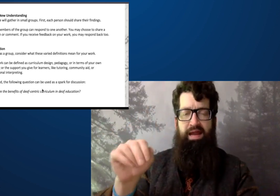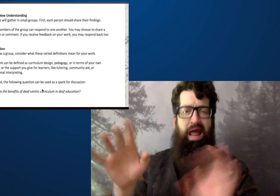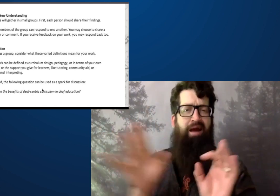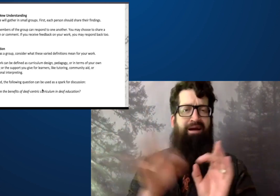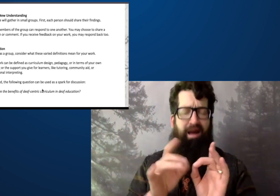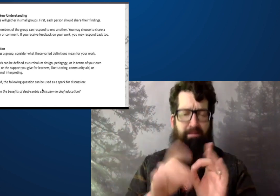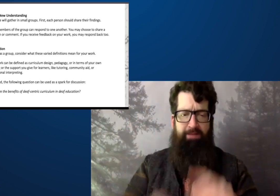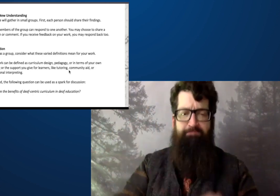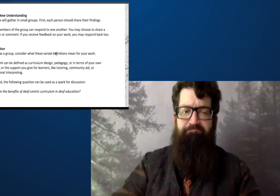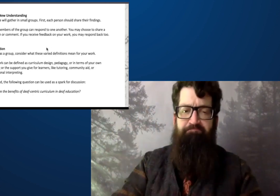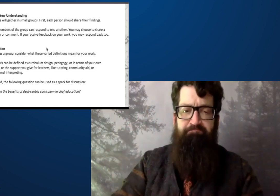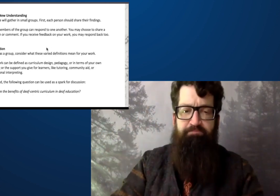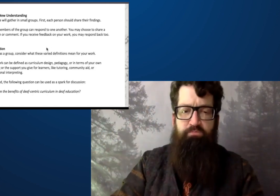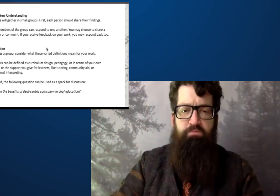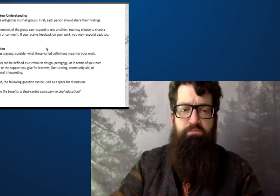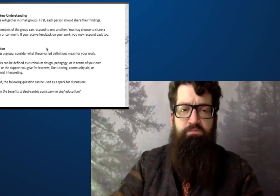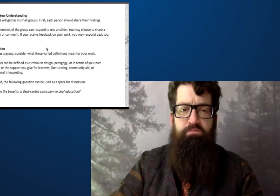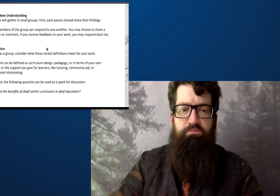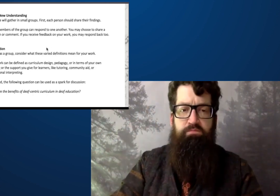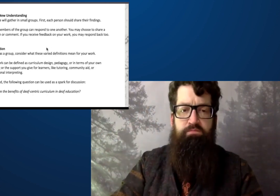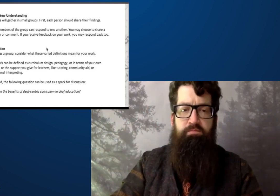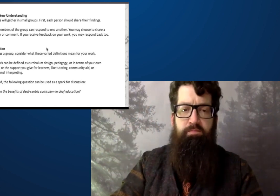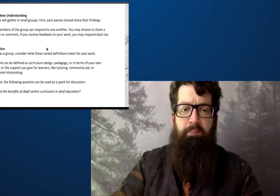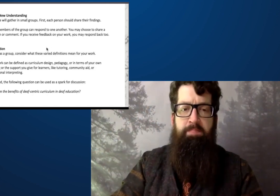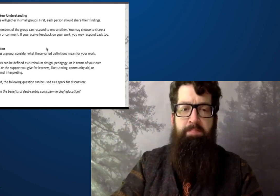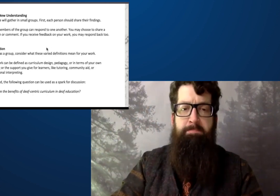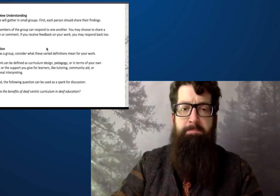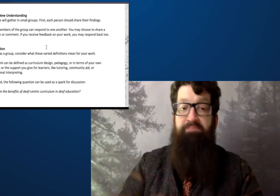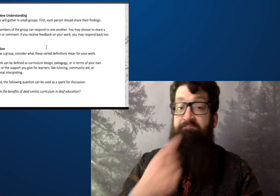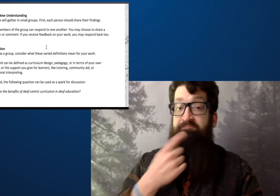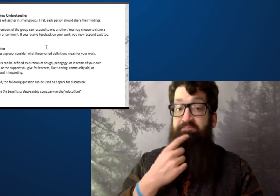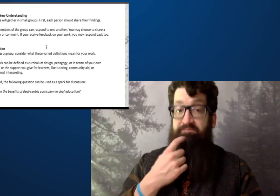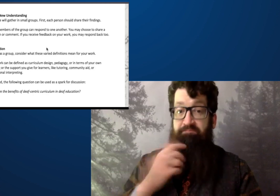Gwendolyn, you made a comment